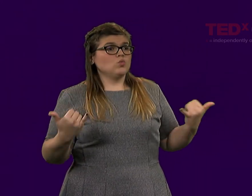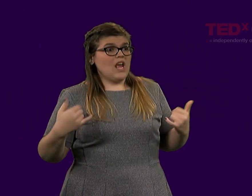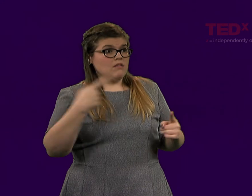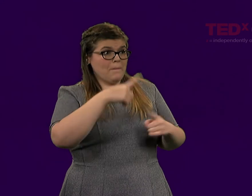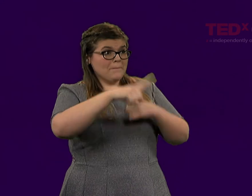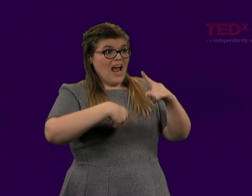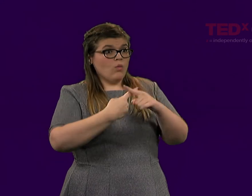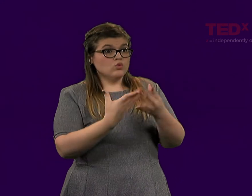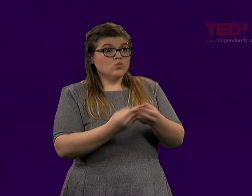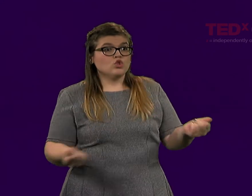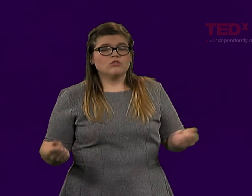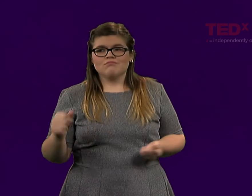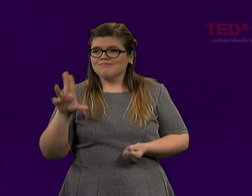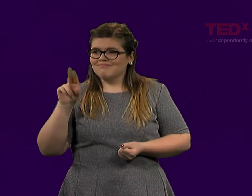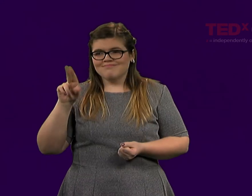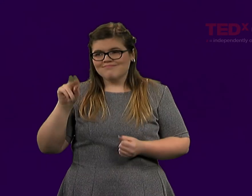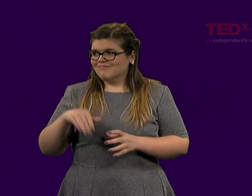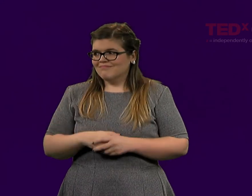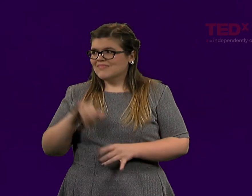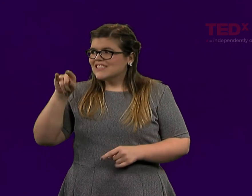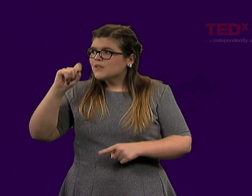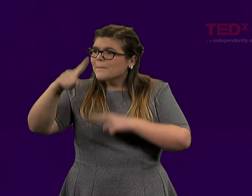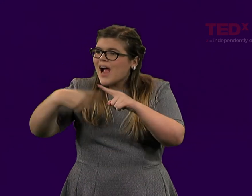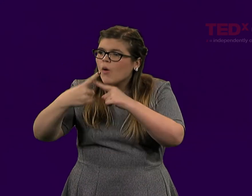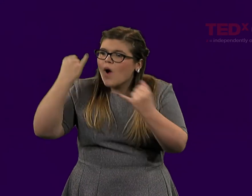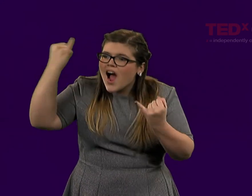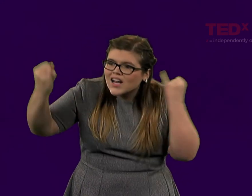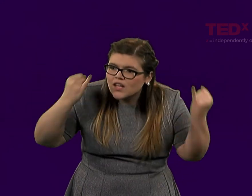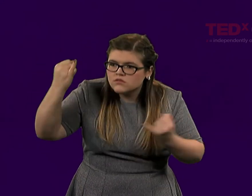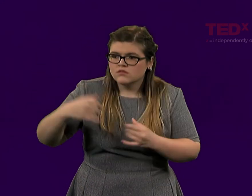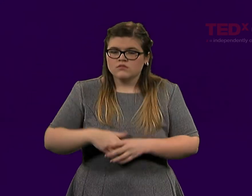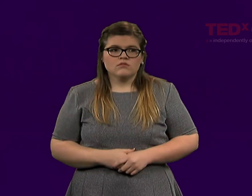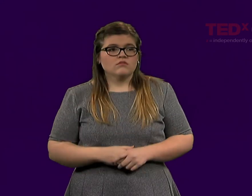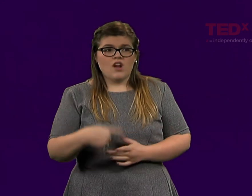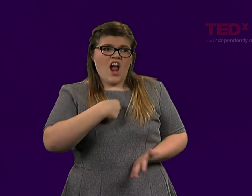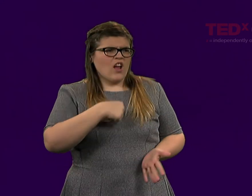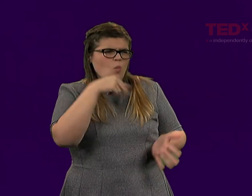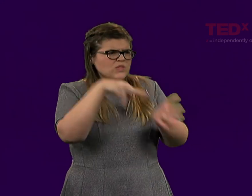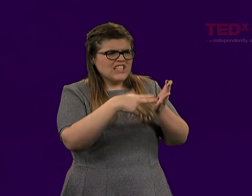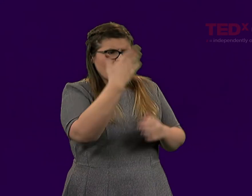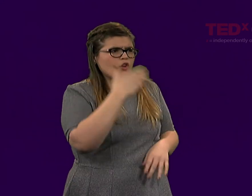is not about solutions. It is about spreading ideas. I don't stand in front of you today saying